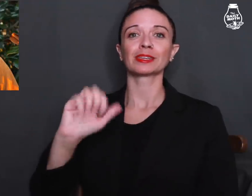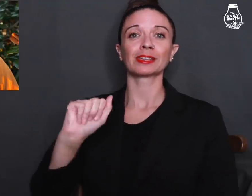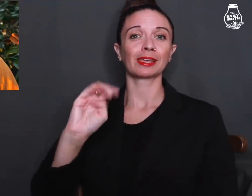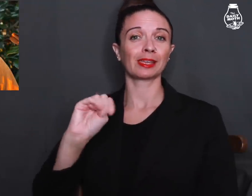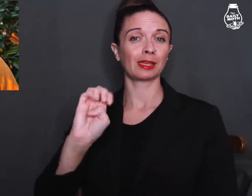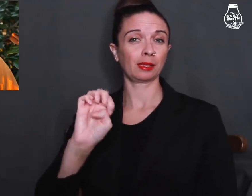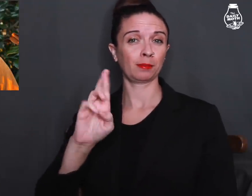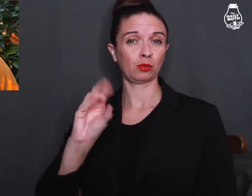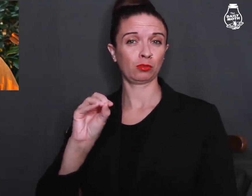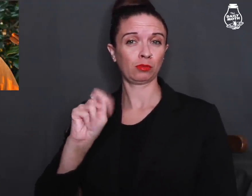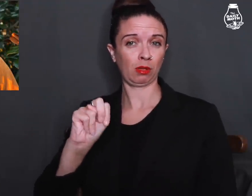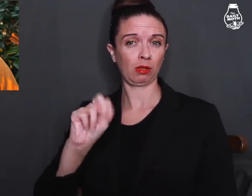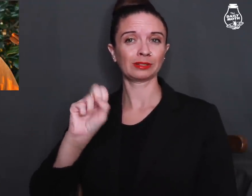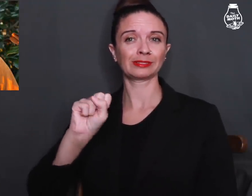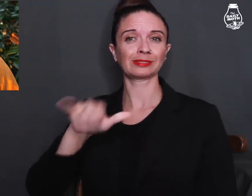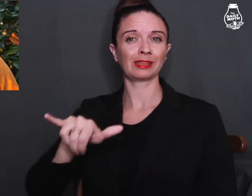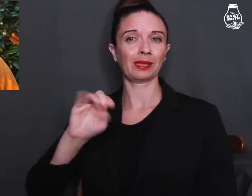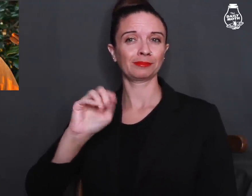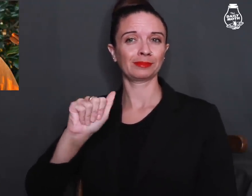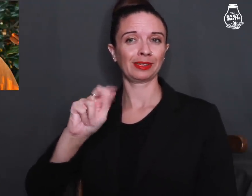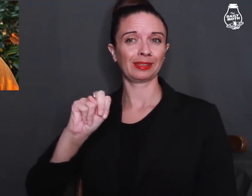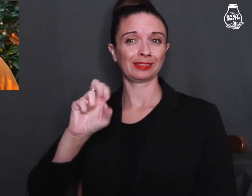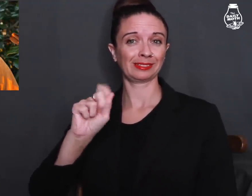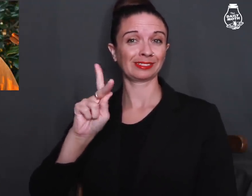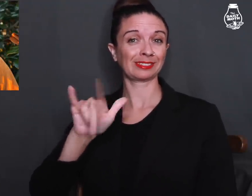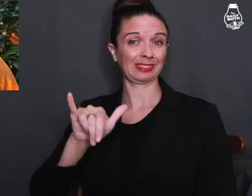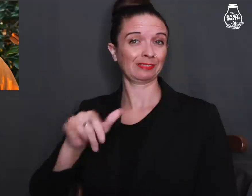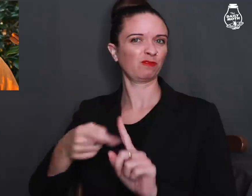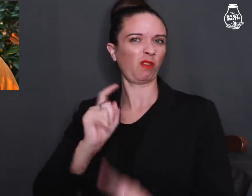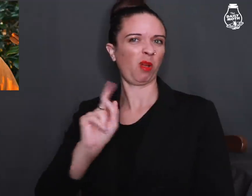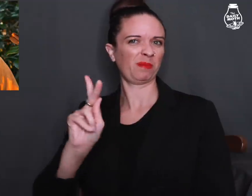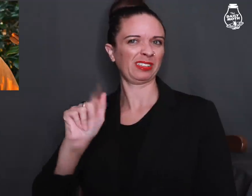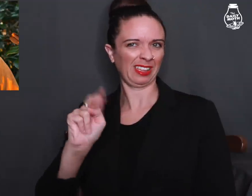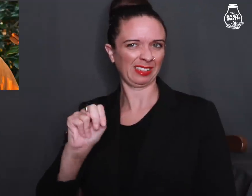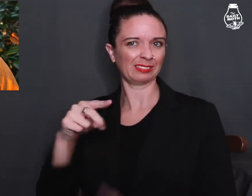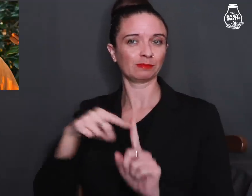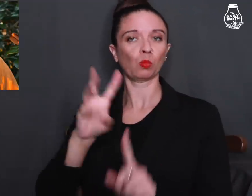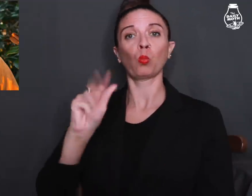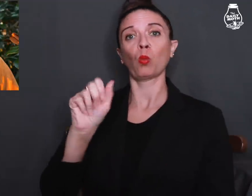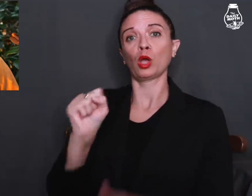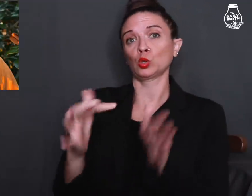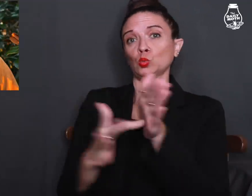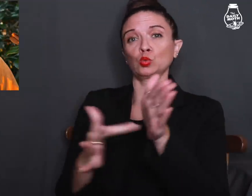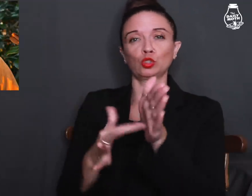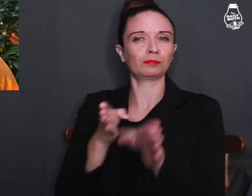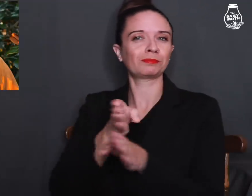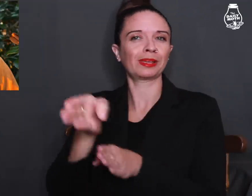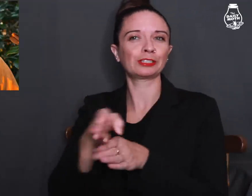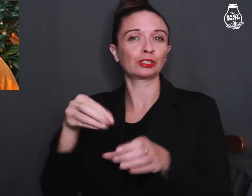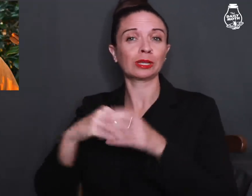Cameron Symansky, from Kansas, was a junior majoring in